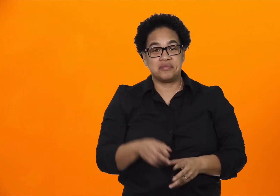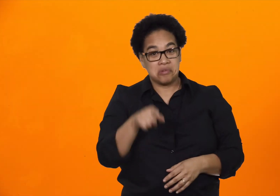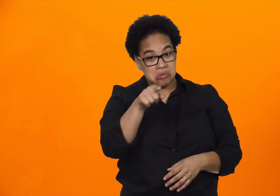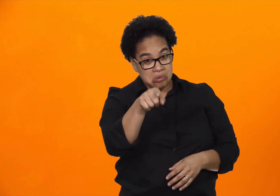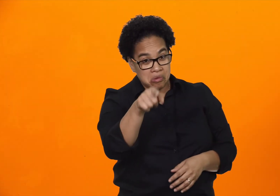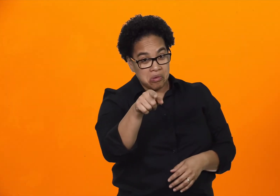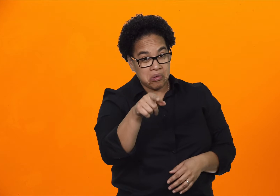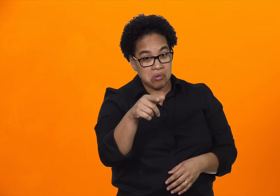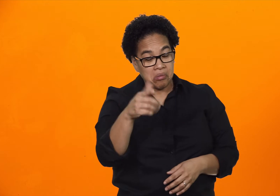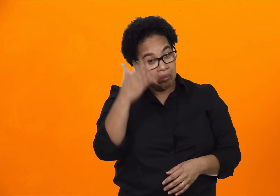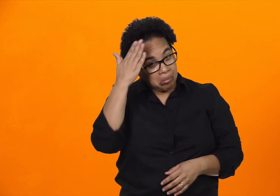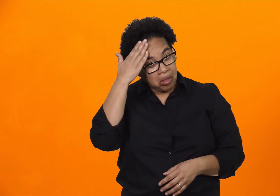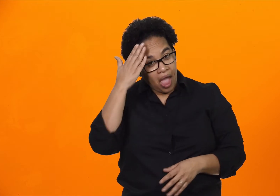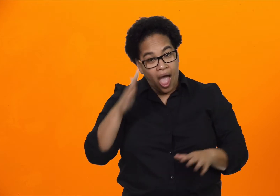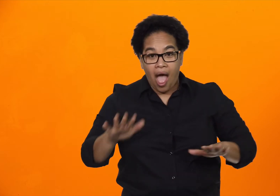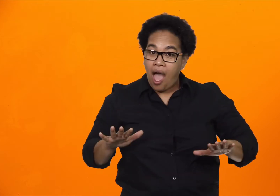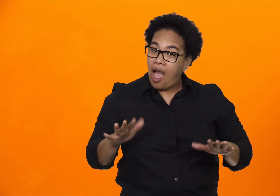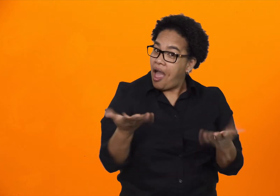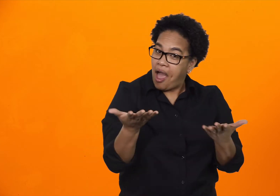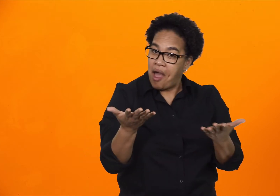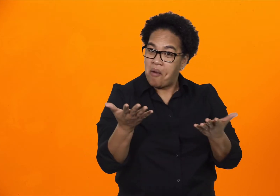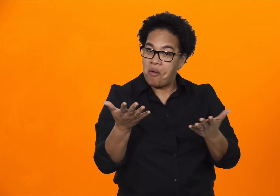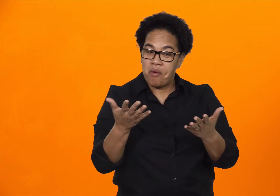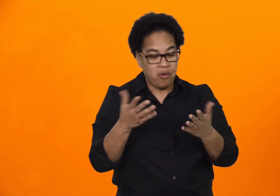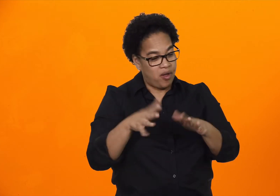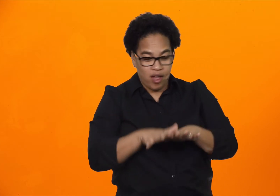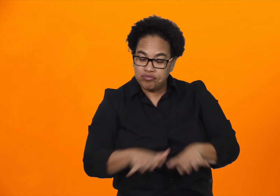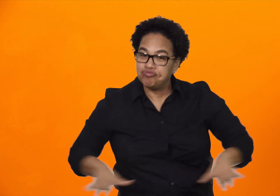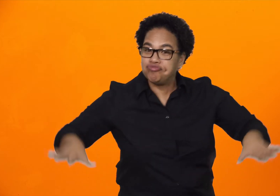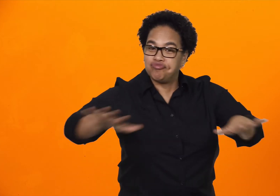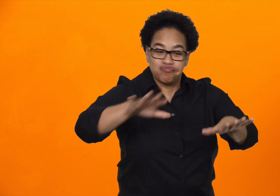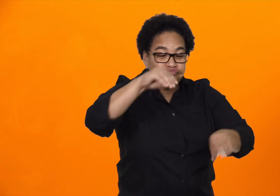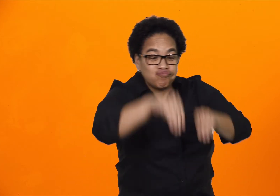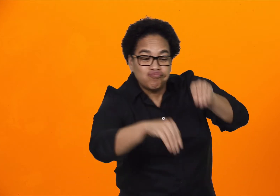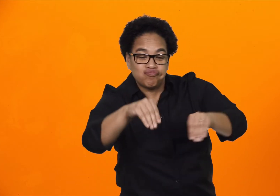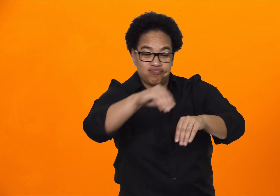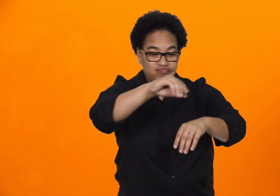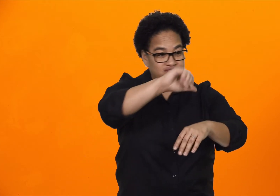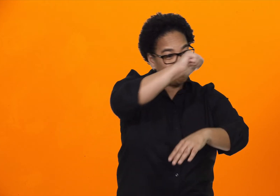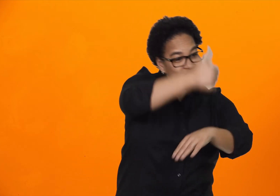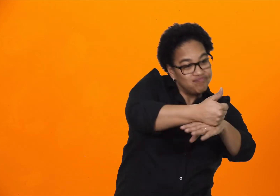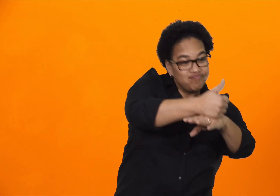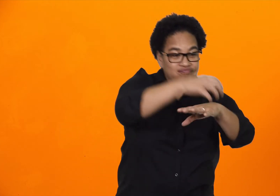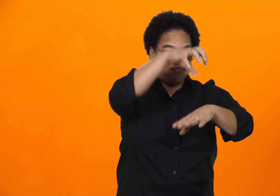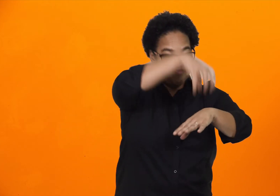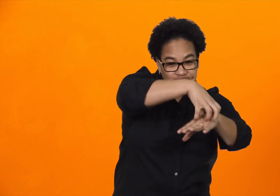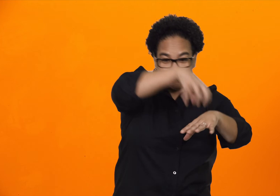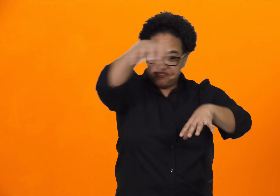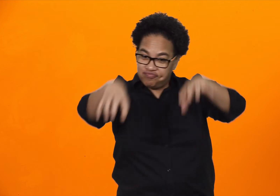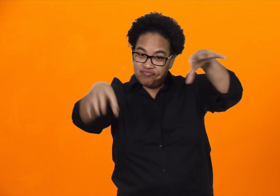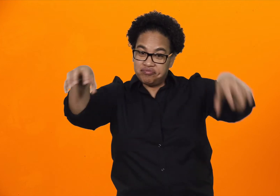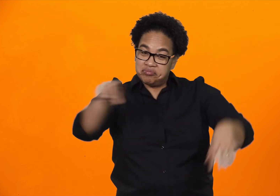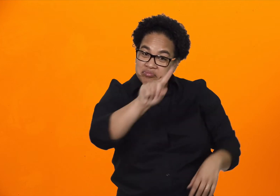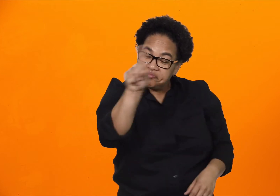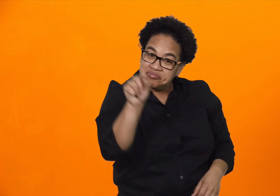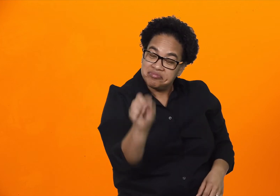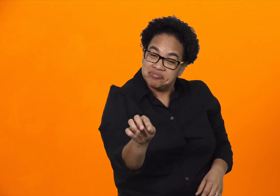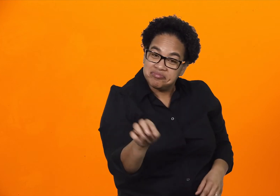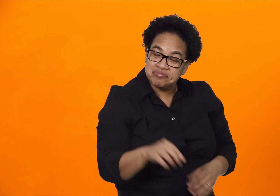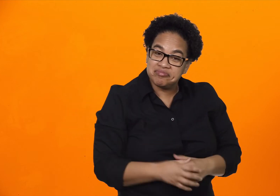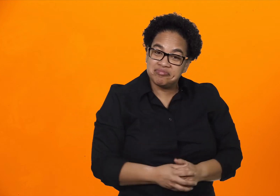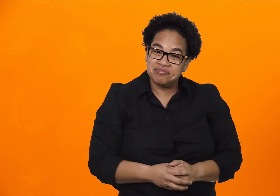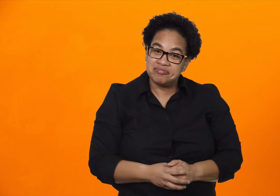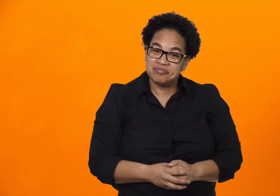Do you know how to do landscaping?